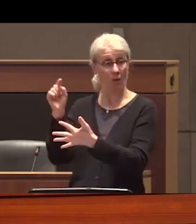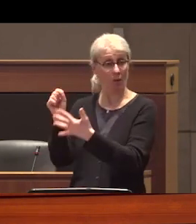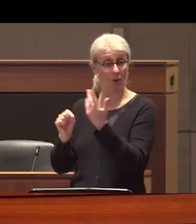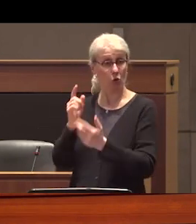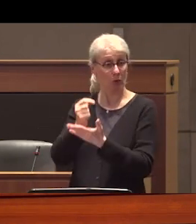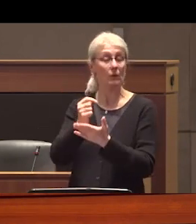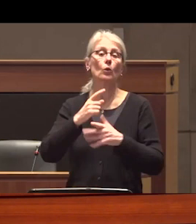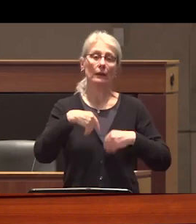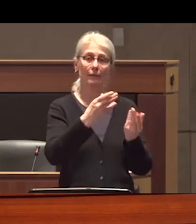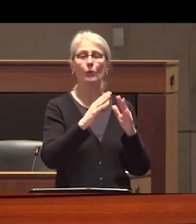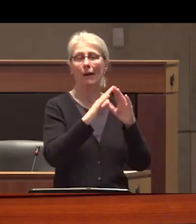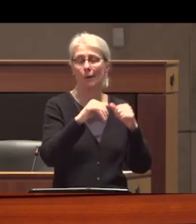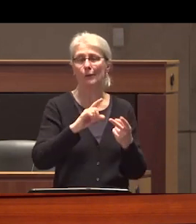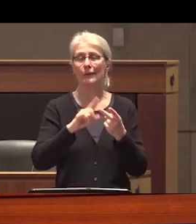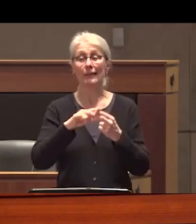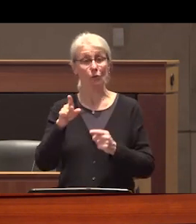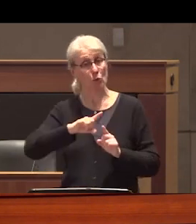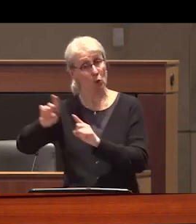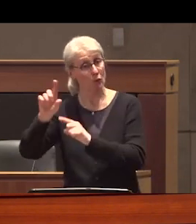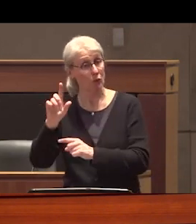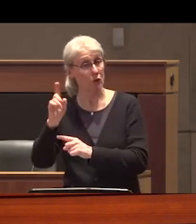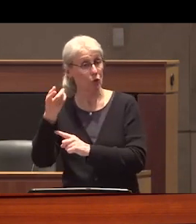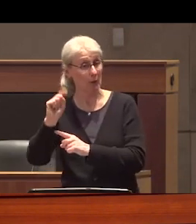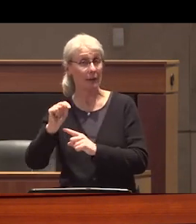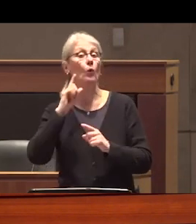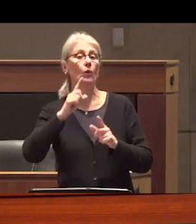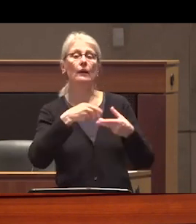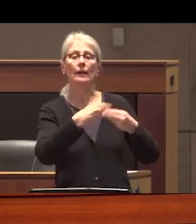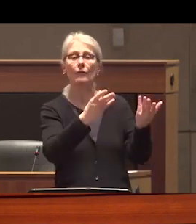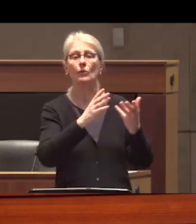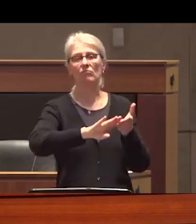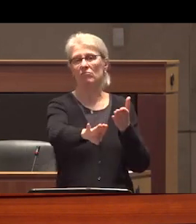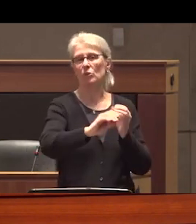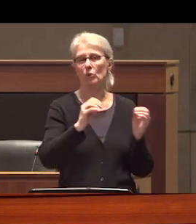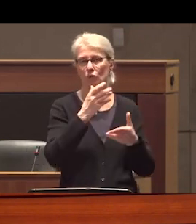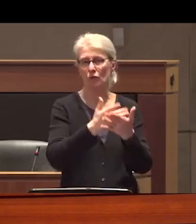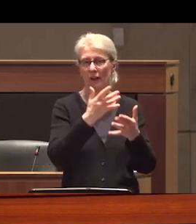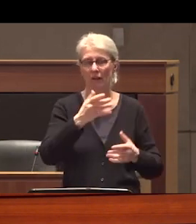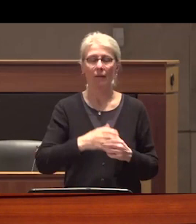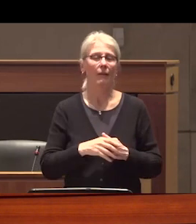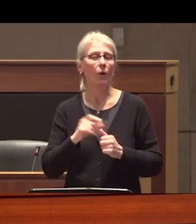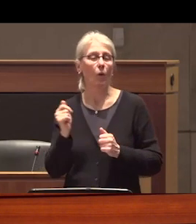to jail and it can't be the only way for someone to secure a bed or food it also must be grounded